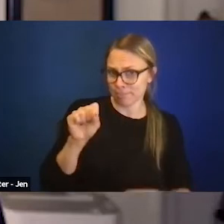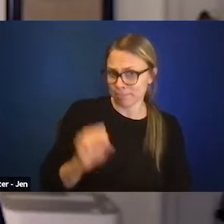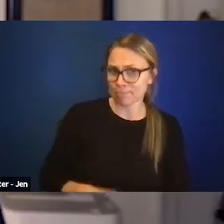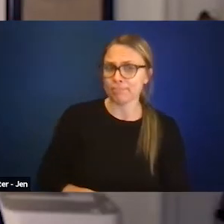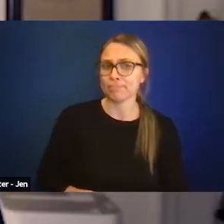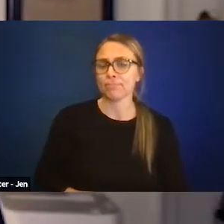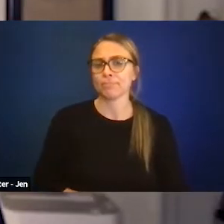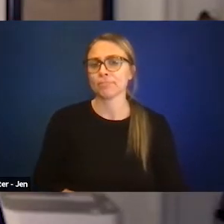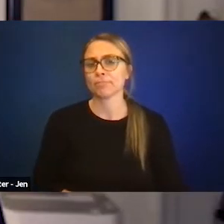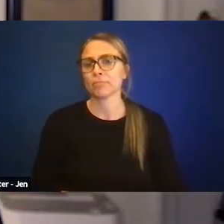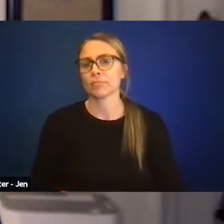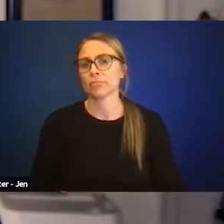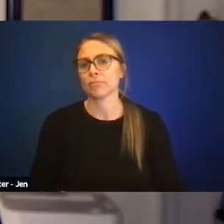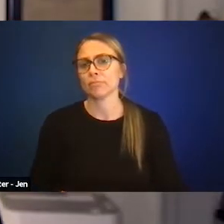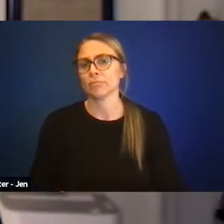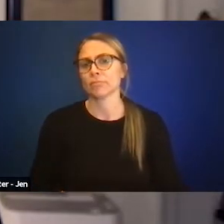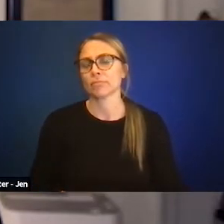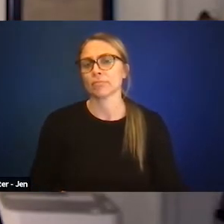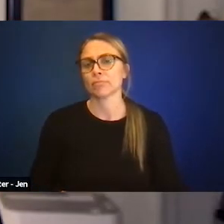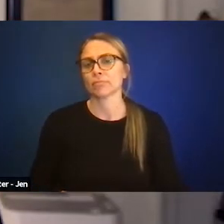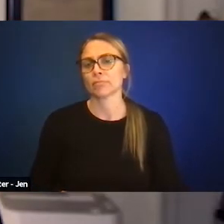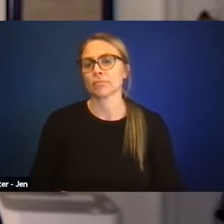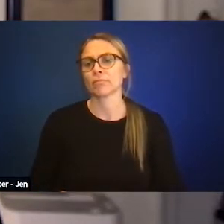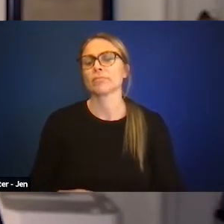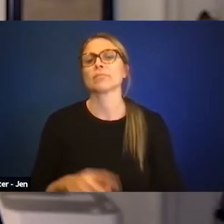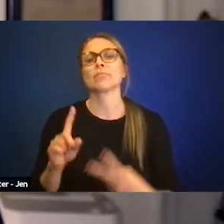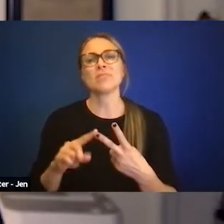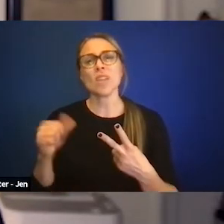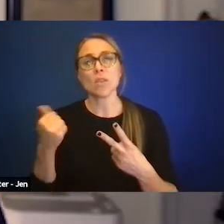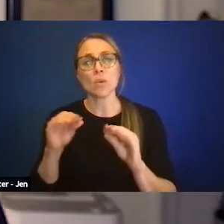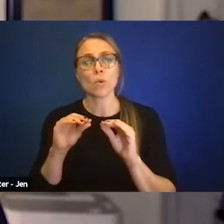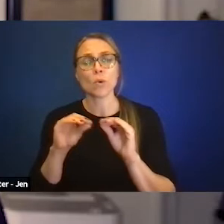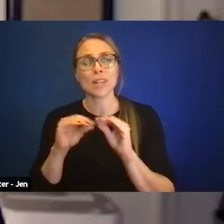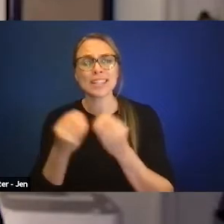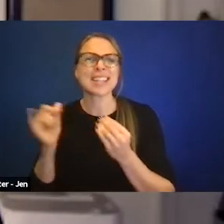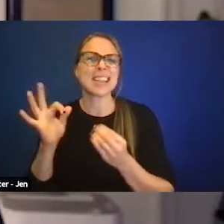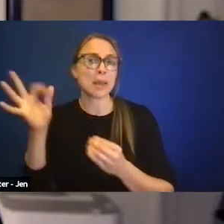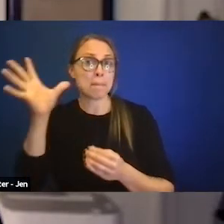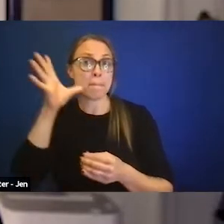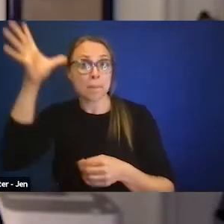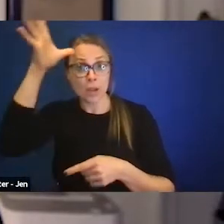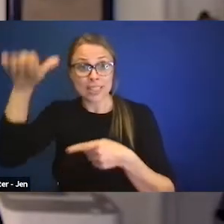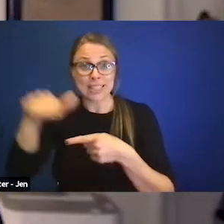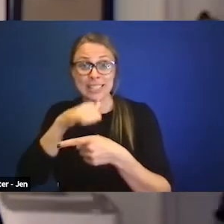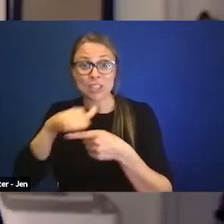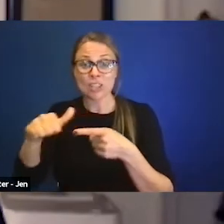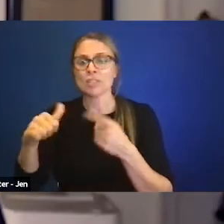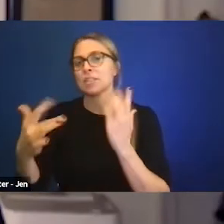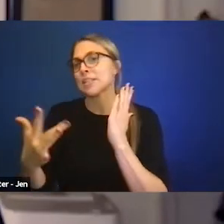There are also organizations like the Parent Training Technical Assistance Centers,